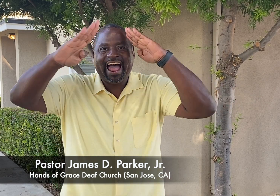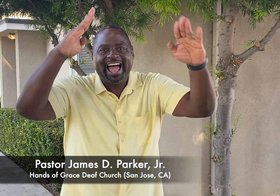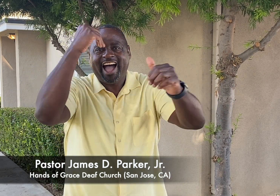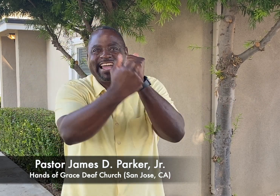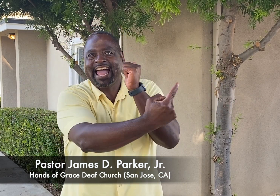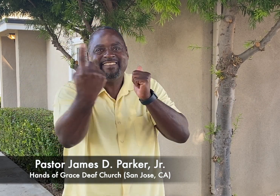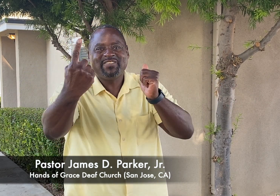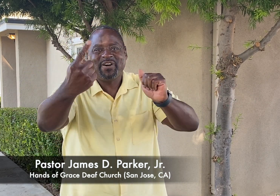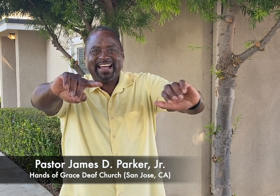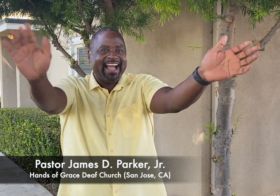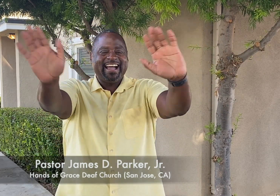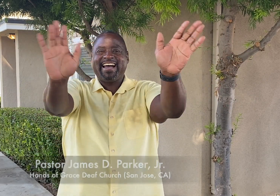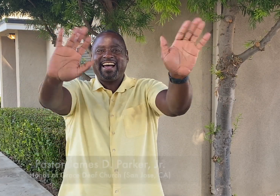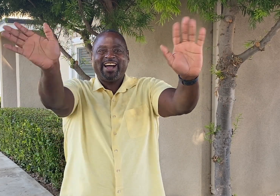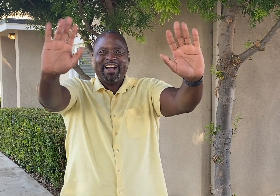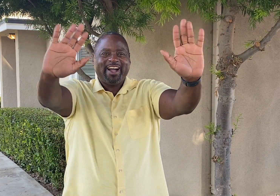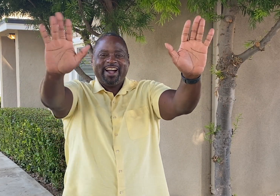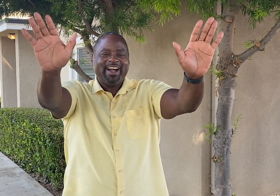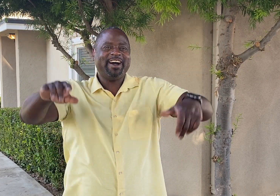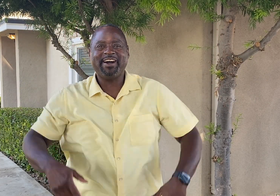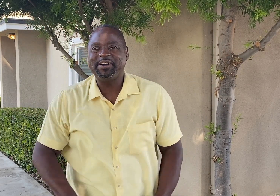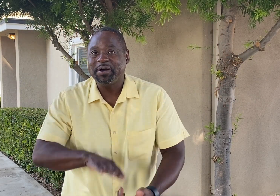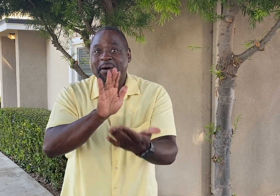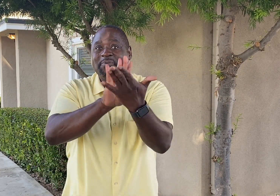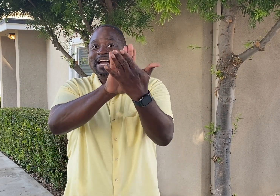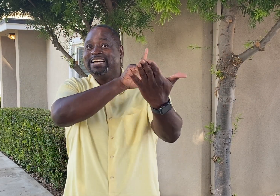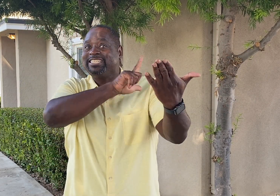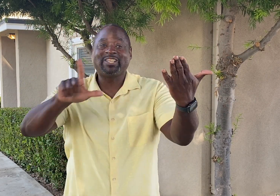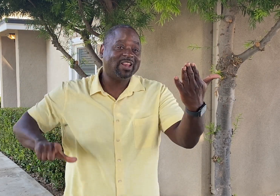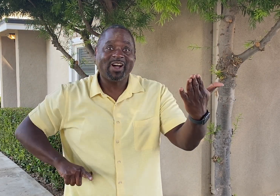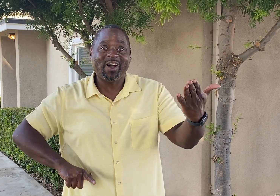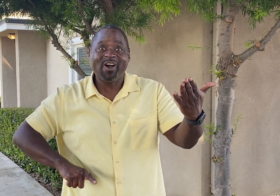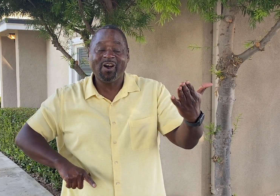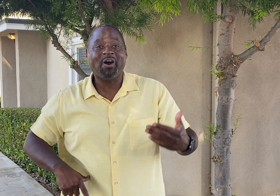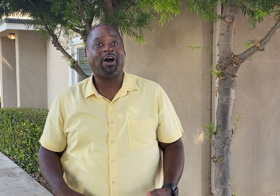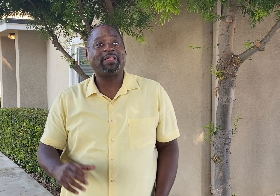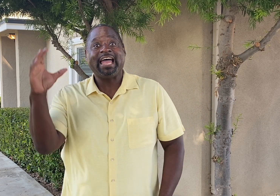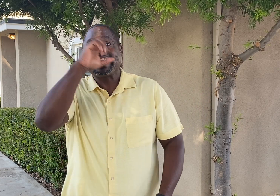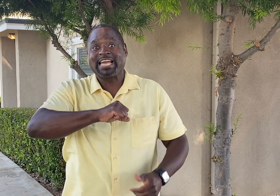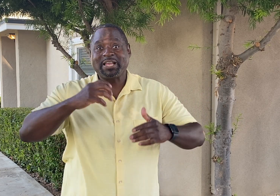Hello everyone! Praise the Lord!